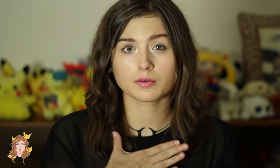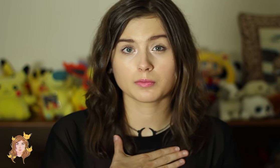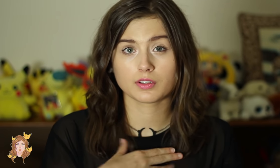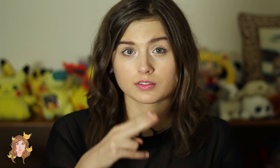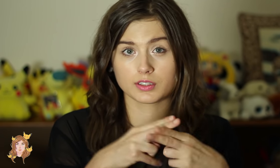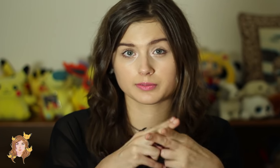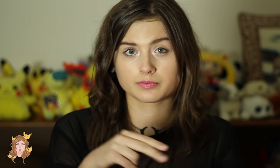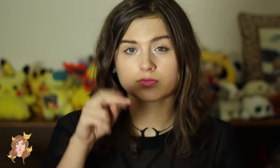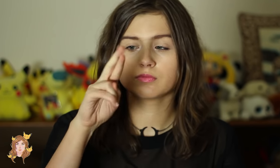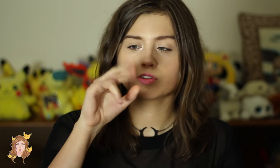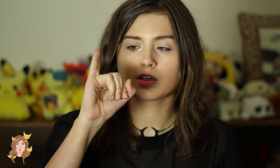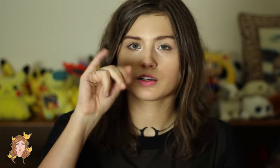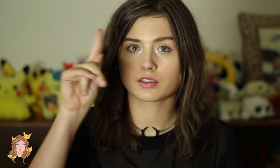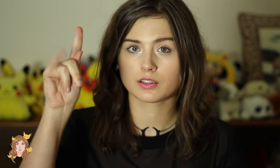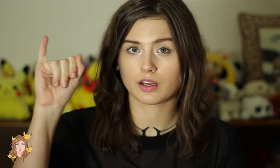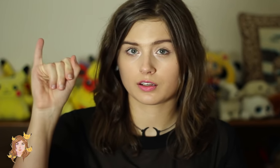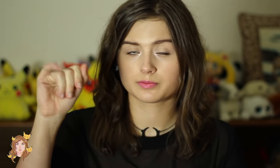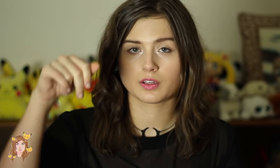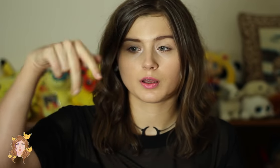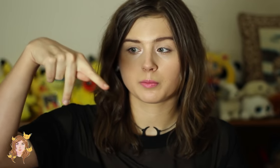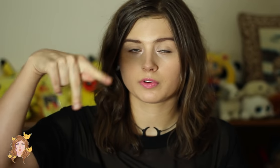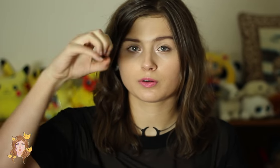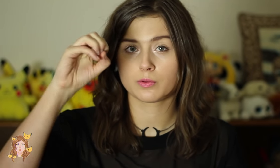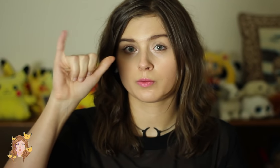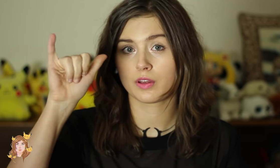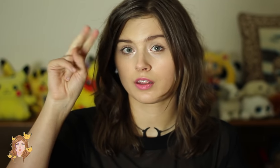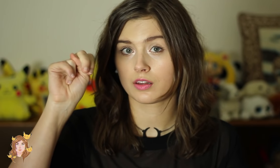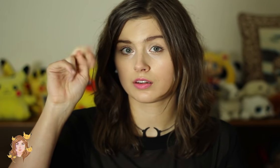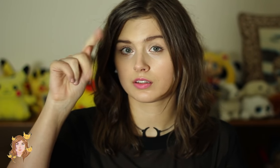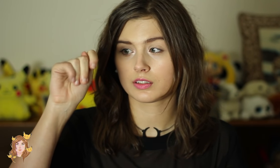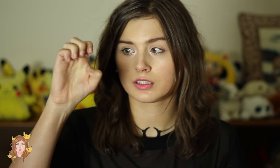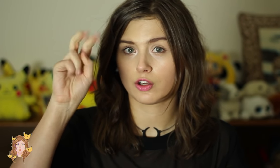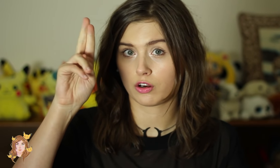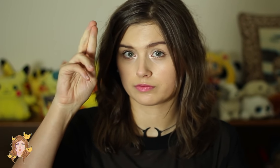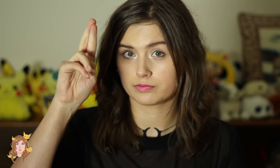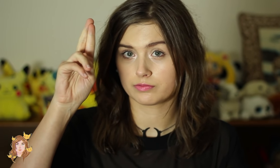My name is Rikki Poynter.